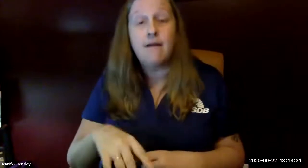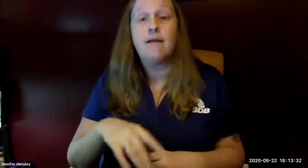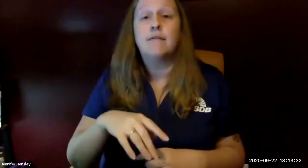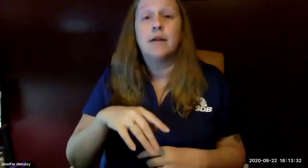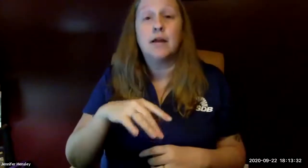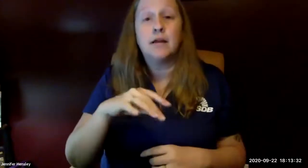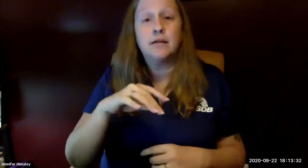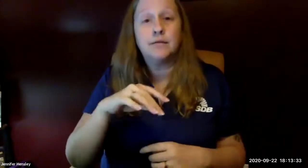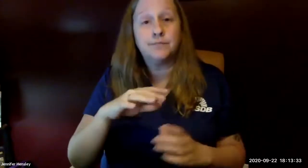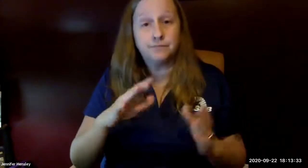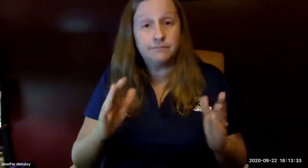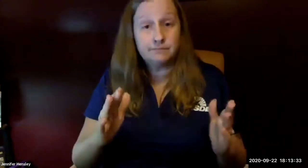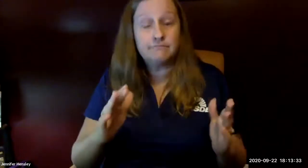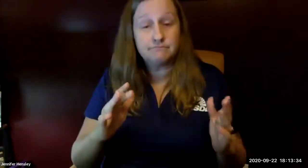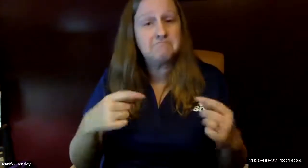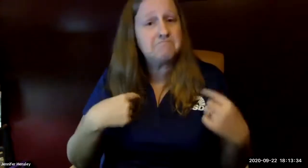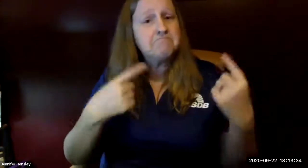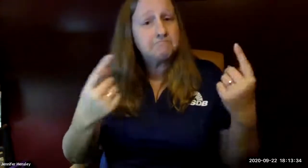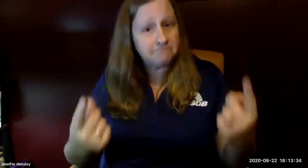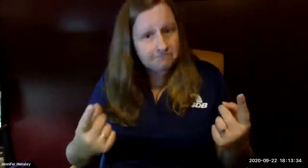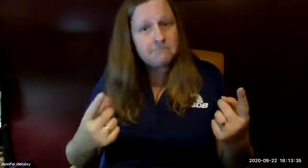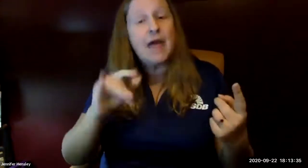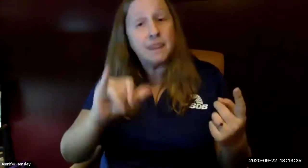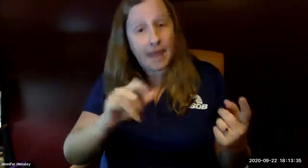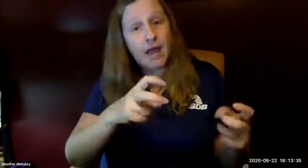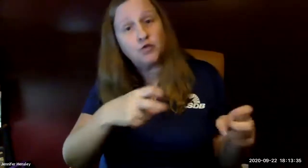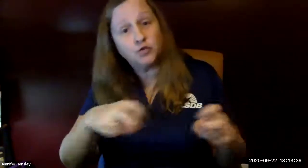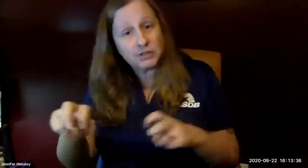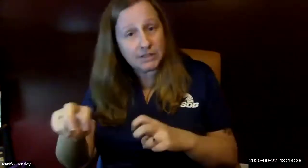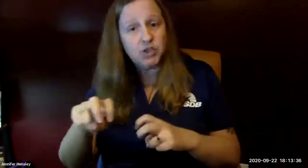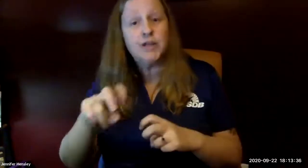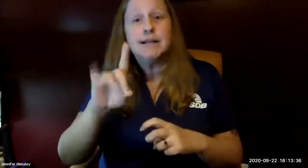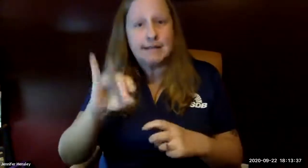has now moved to birth to five